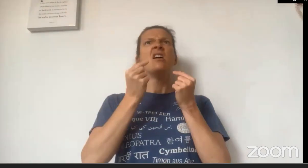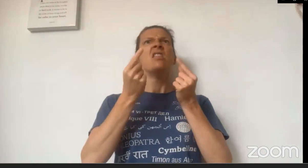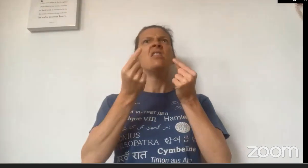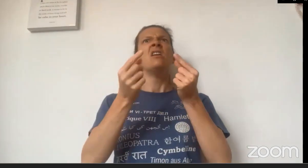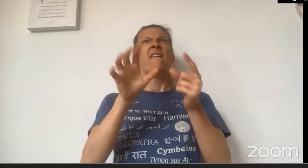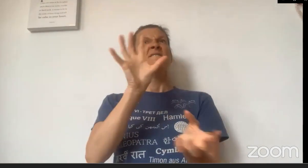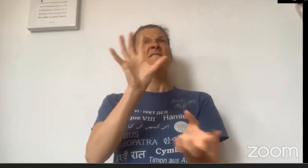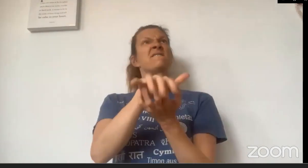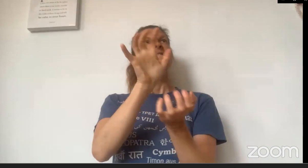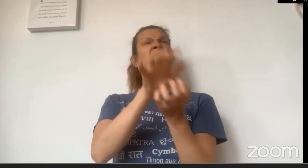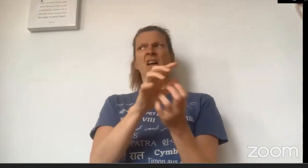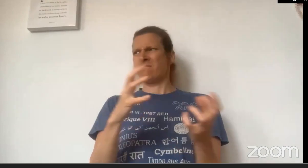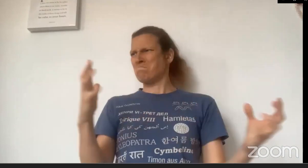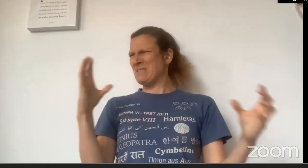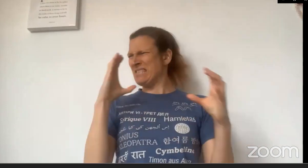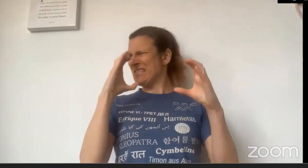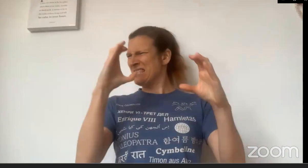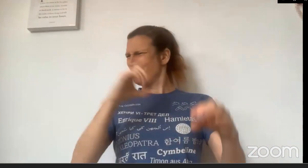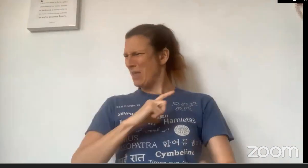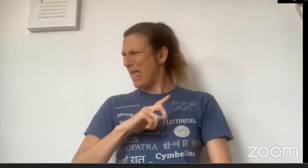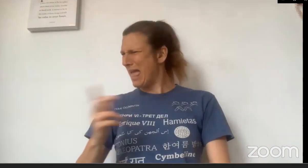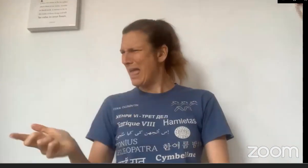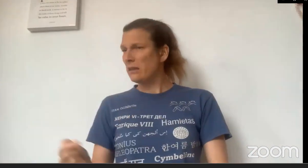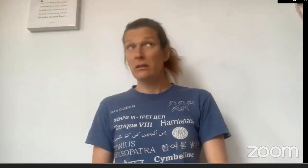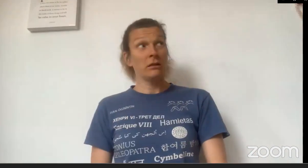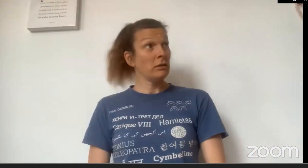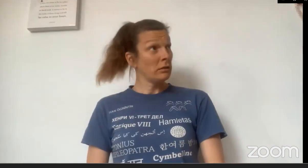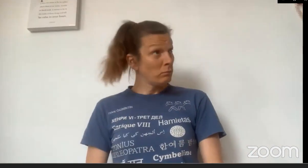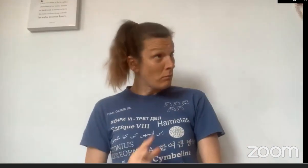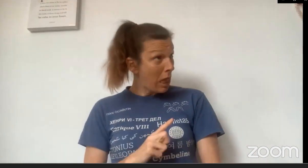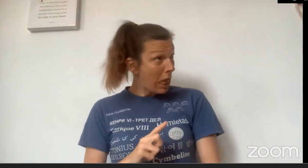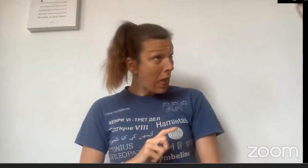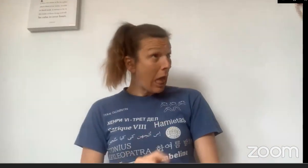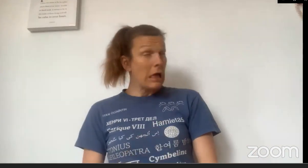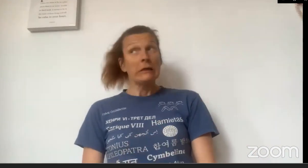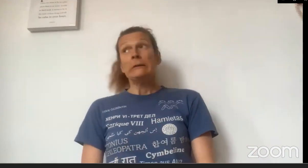"Your nose Grandma! And those big teeth?"